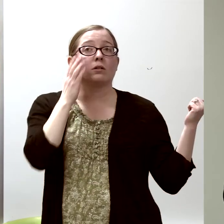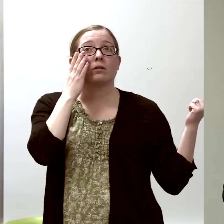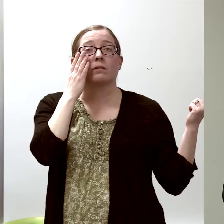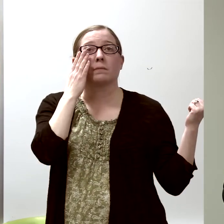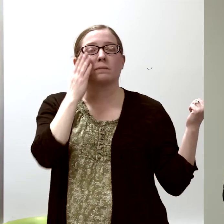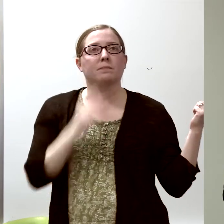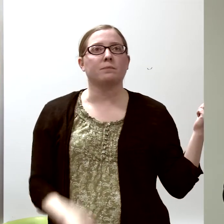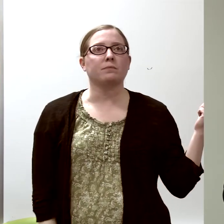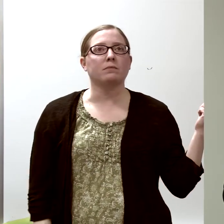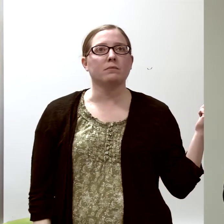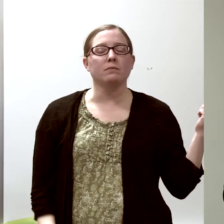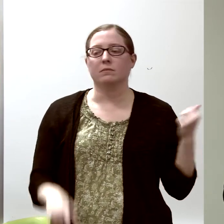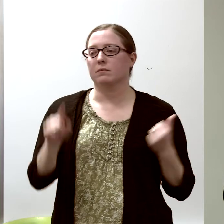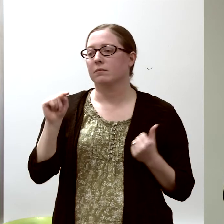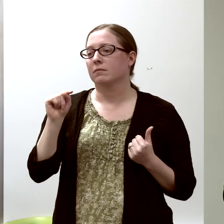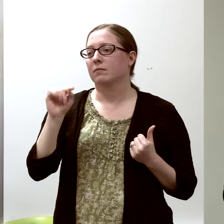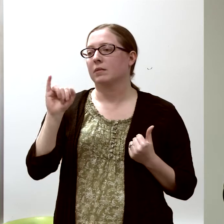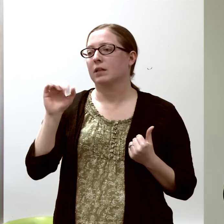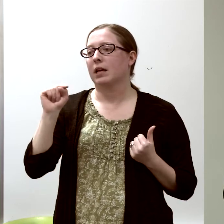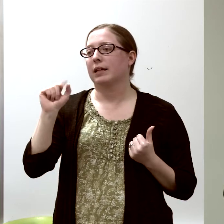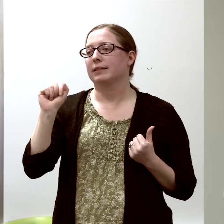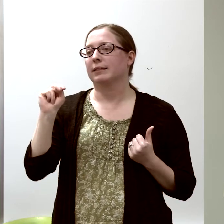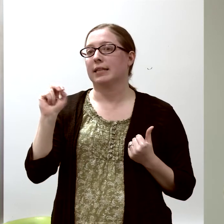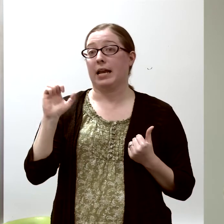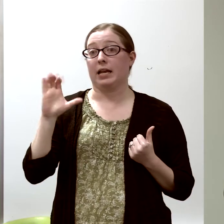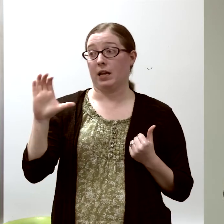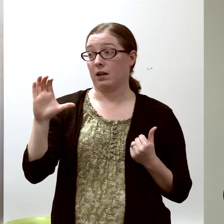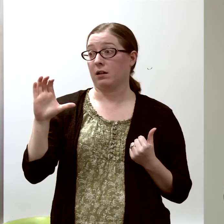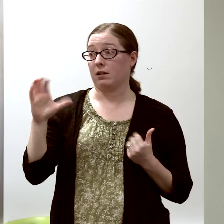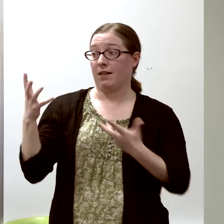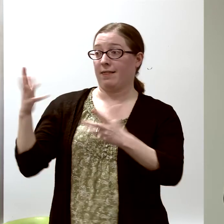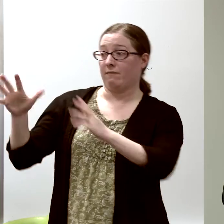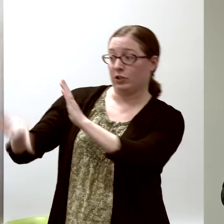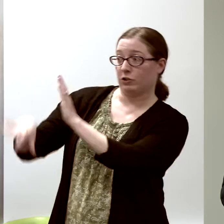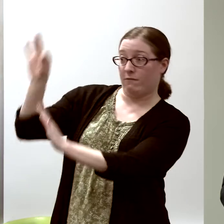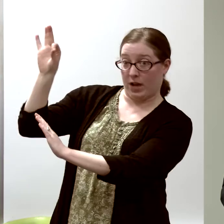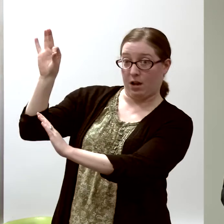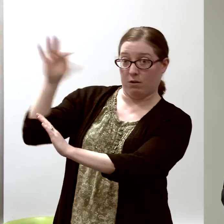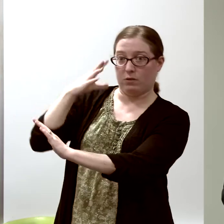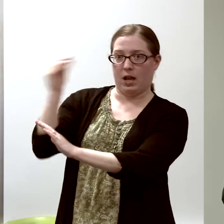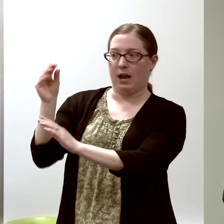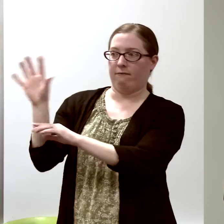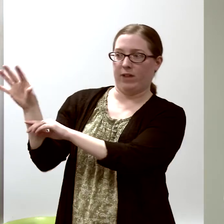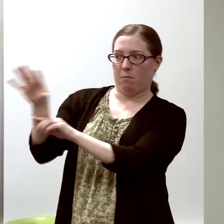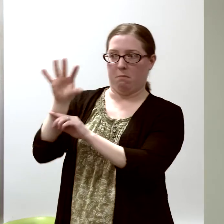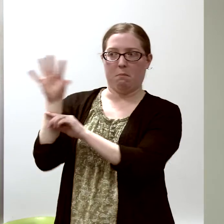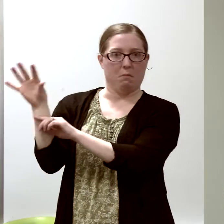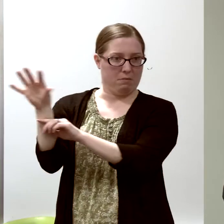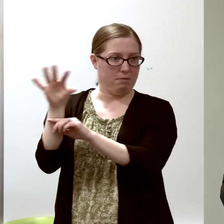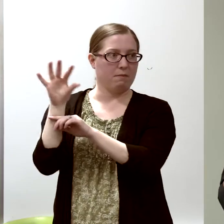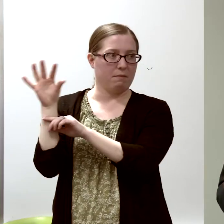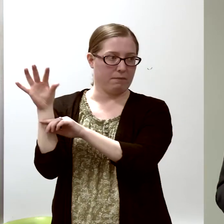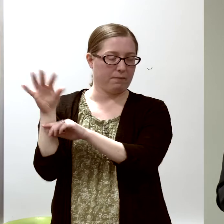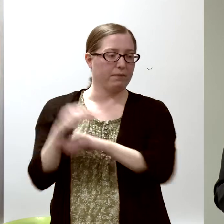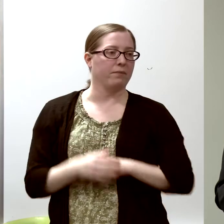the Titanic had been discovered and filmed,